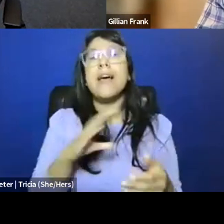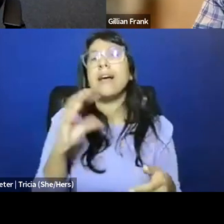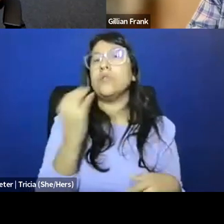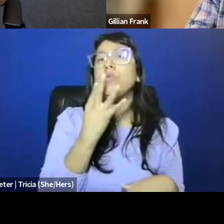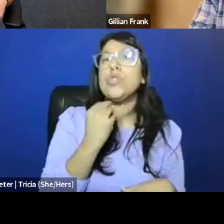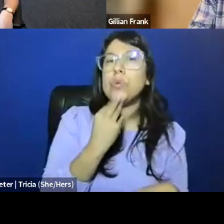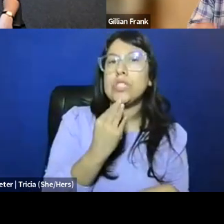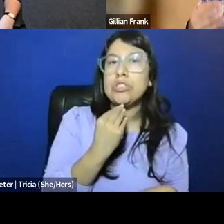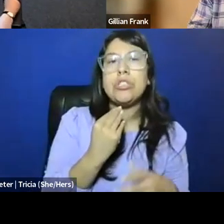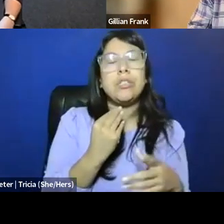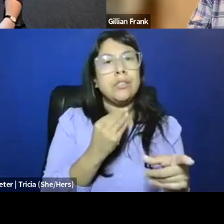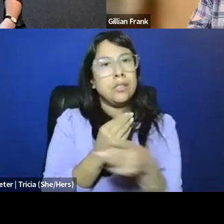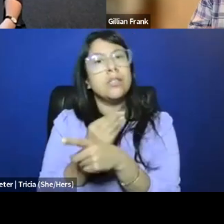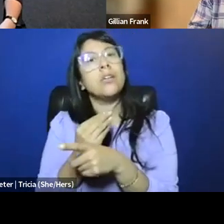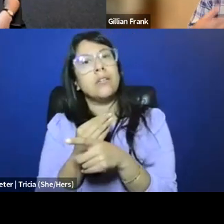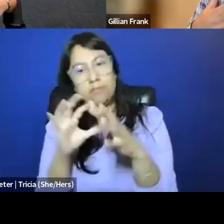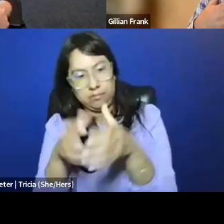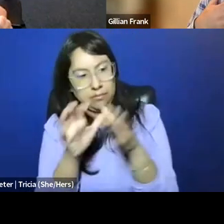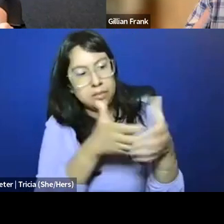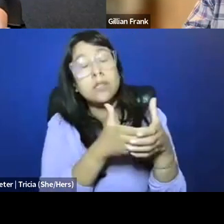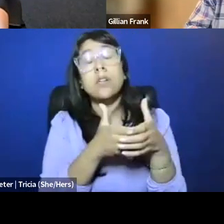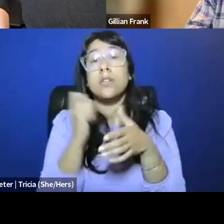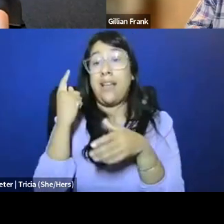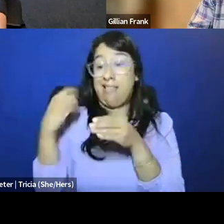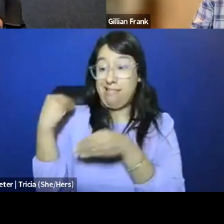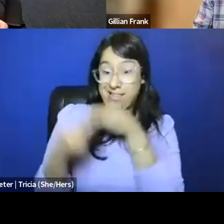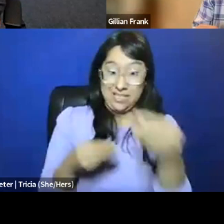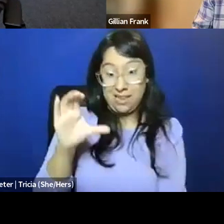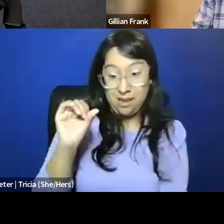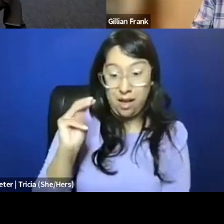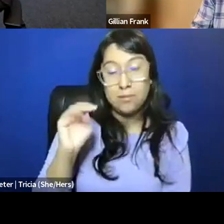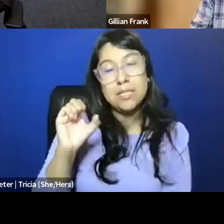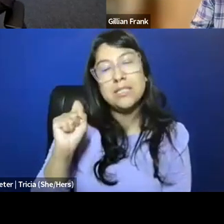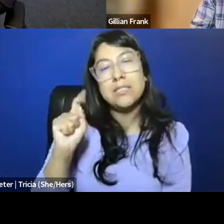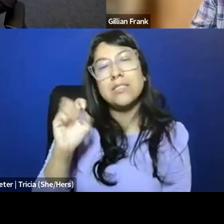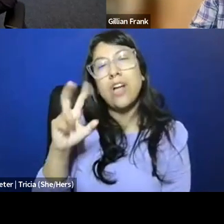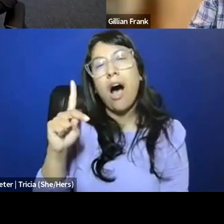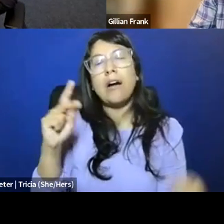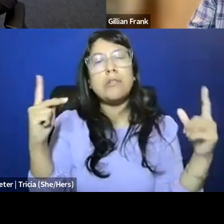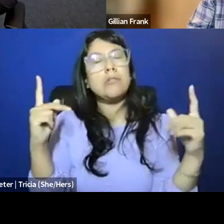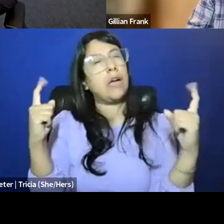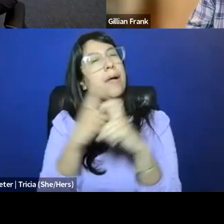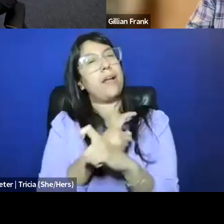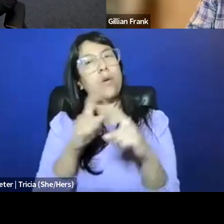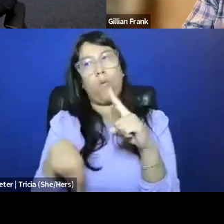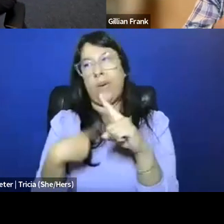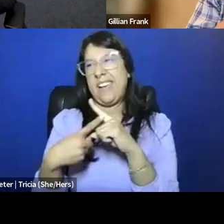and Jewish denominations, and so the legacy of Comstock is quite complicated when it comes to sort of religious pursuit.